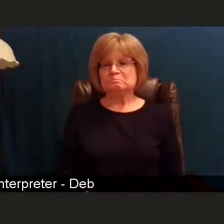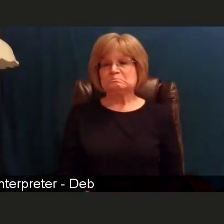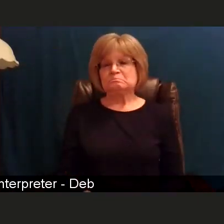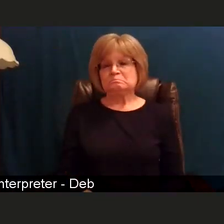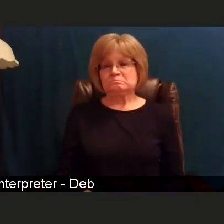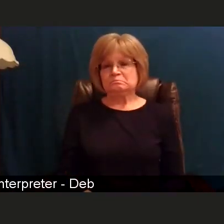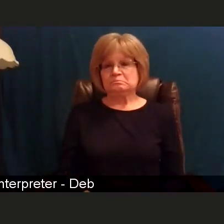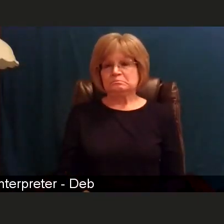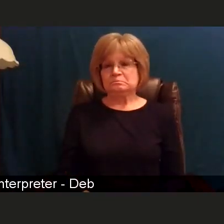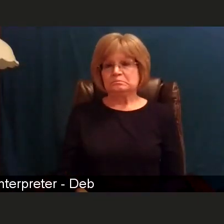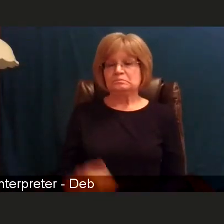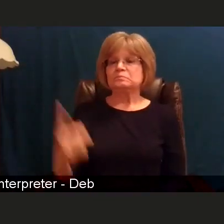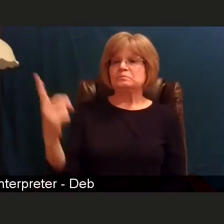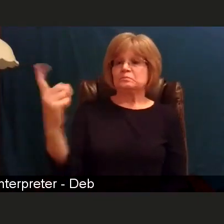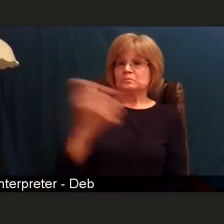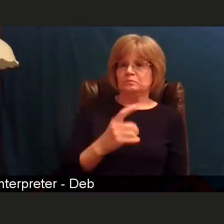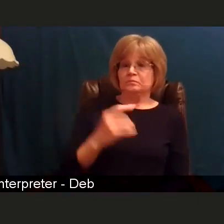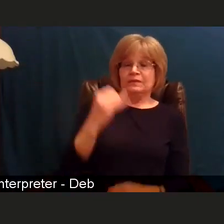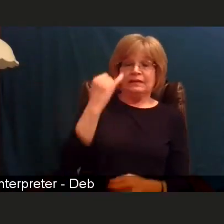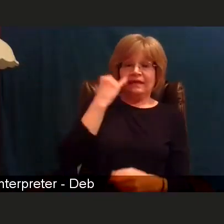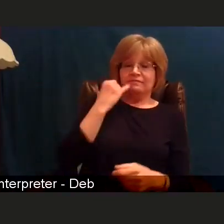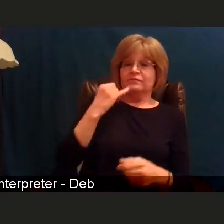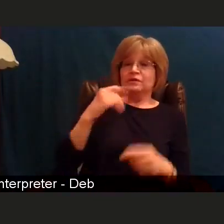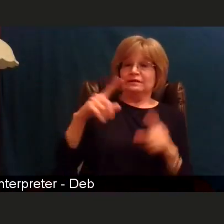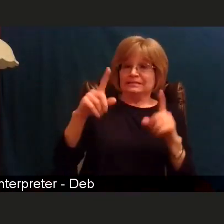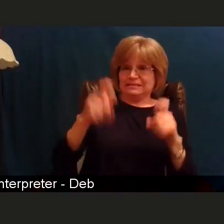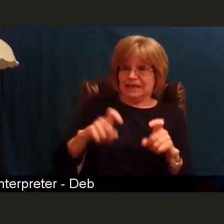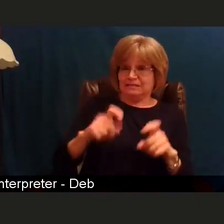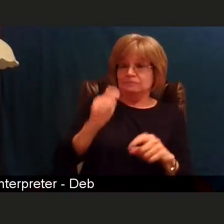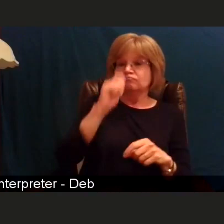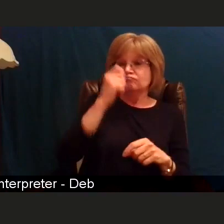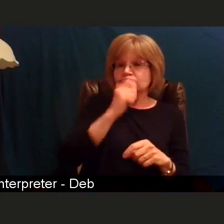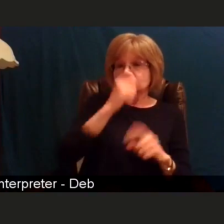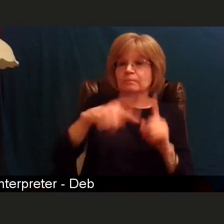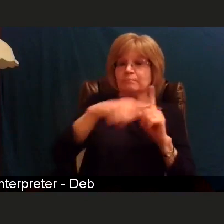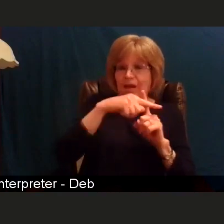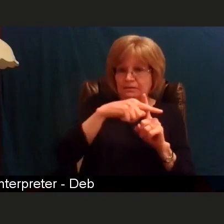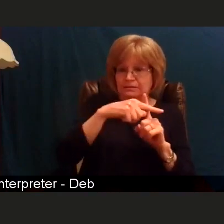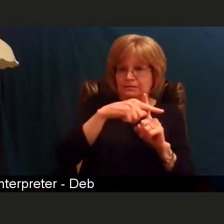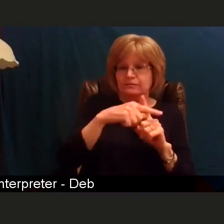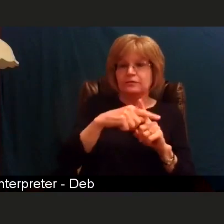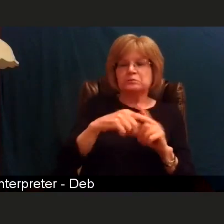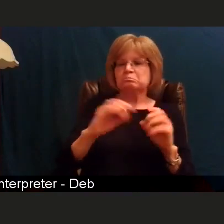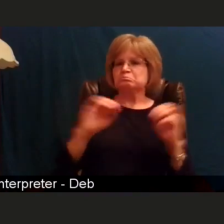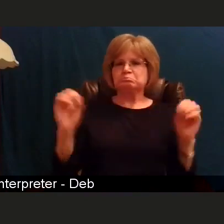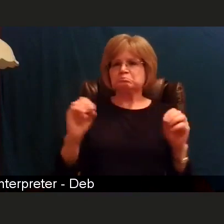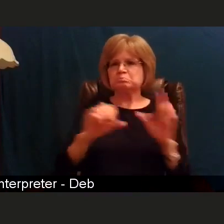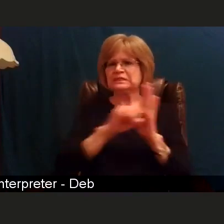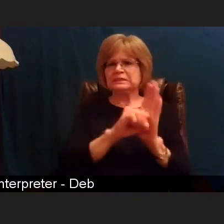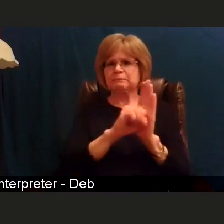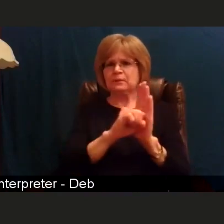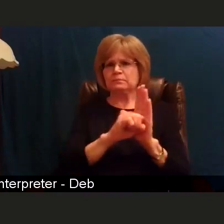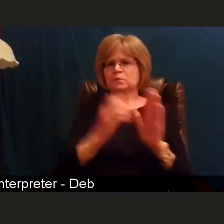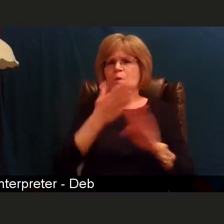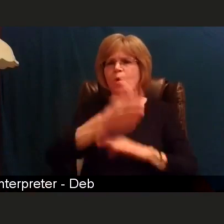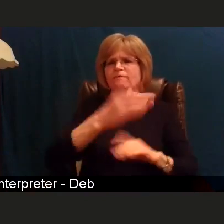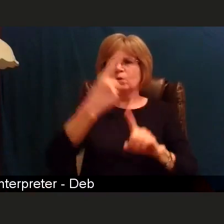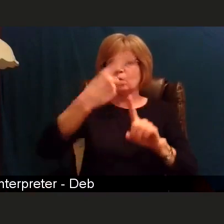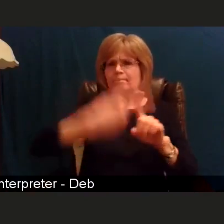If I tested positive, isolated and remained asymptomatic for over a month, is there any waiting period